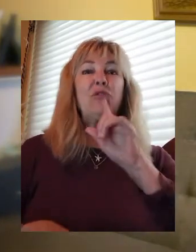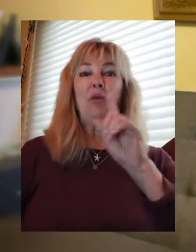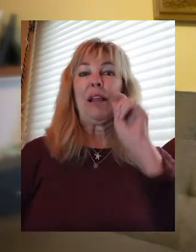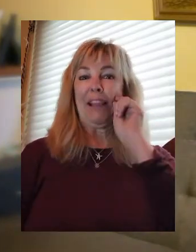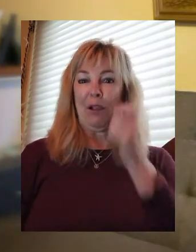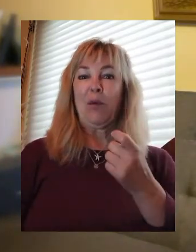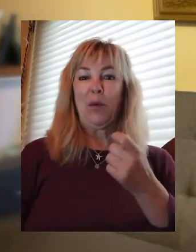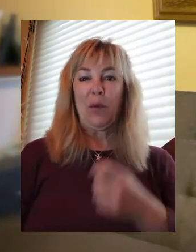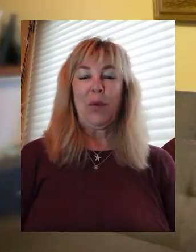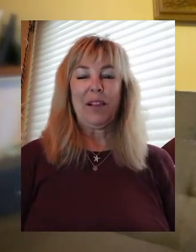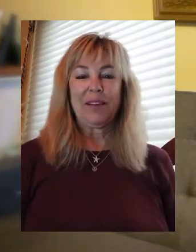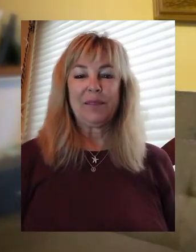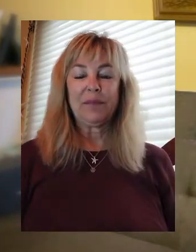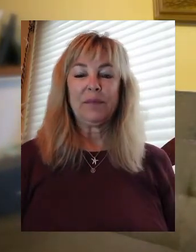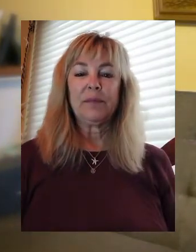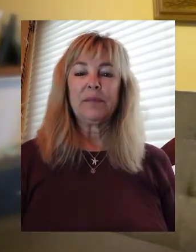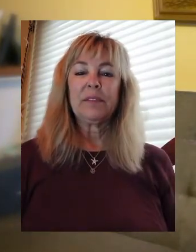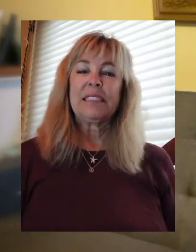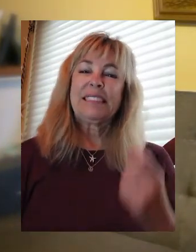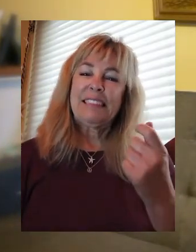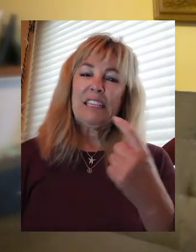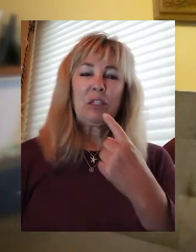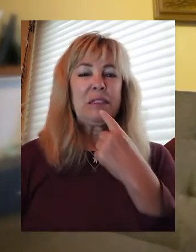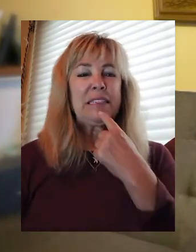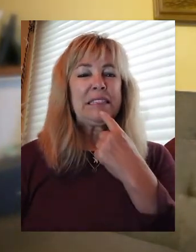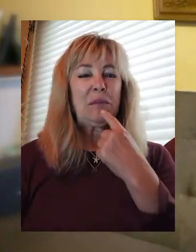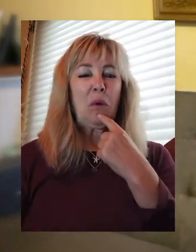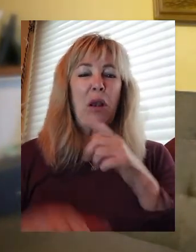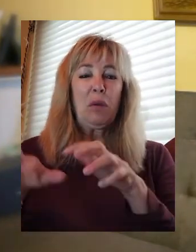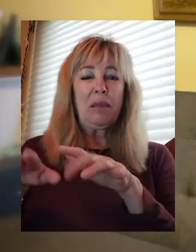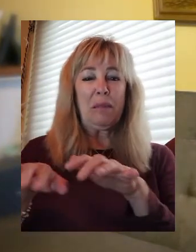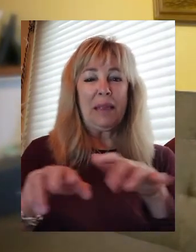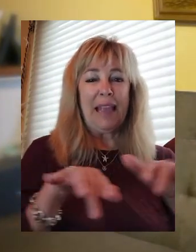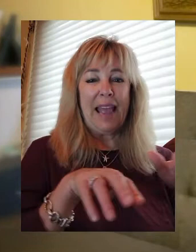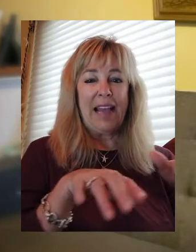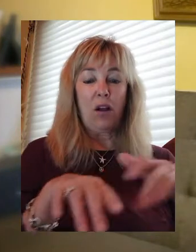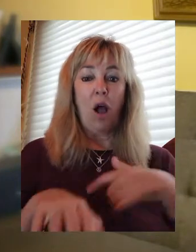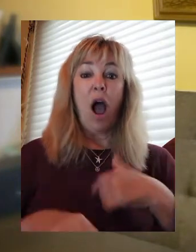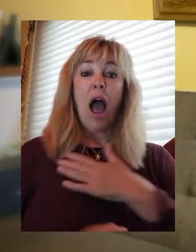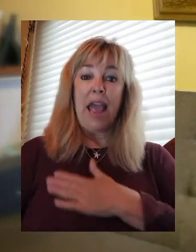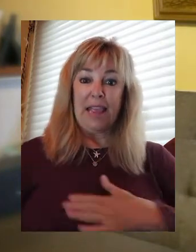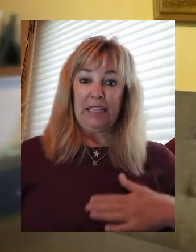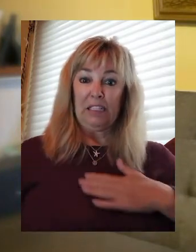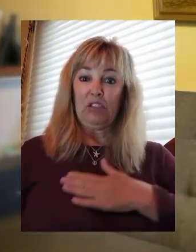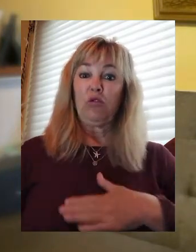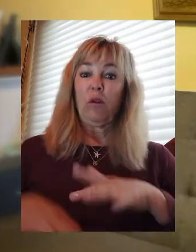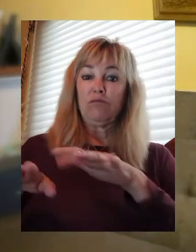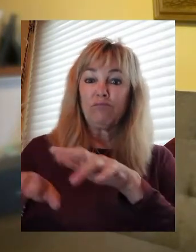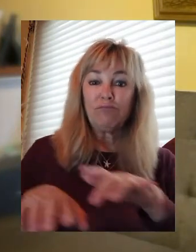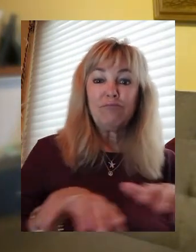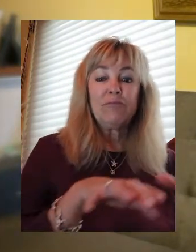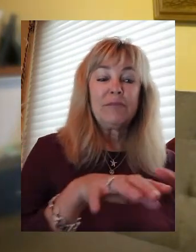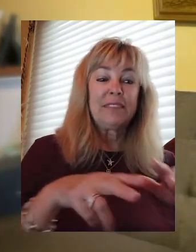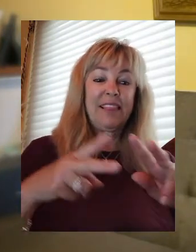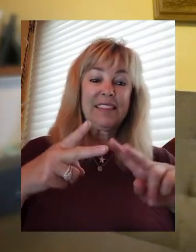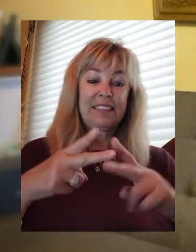It was a little disappointing with the piano. I enjoy playing the piano when I had gotten the second left hearing aid.